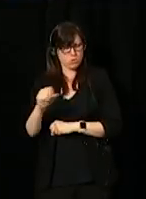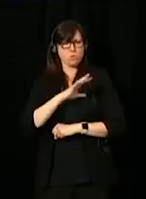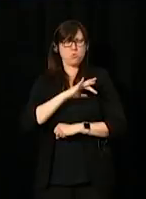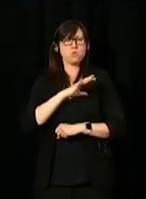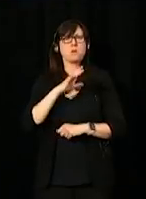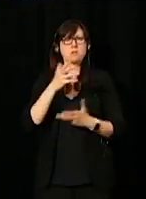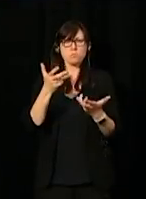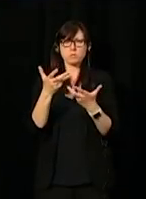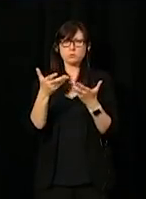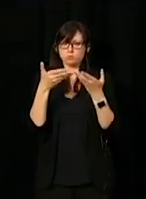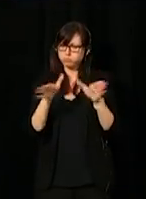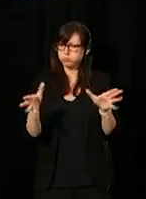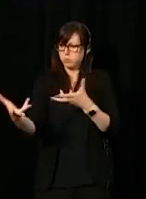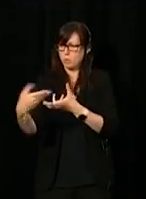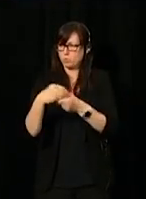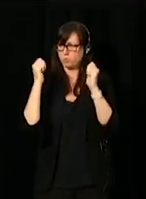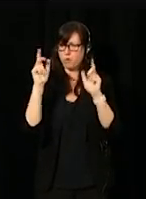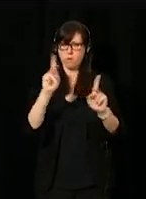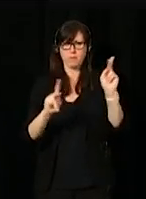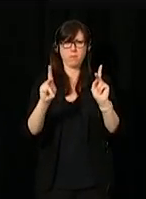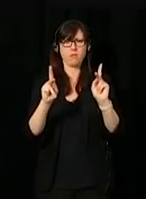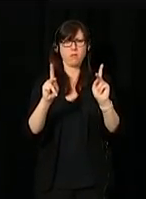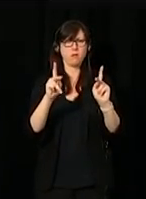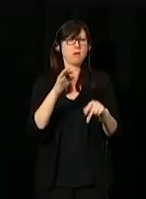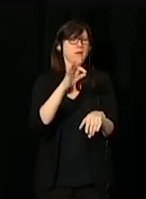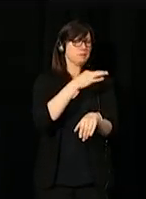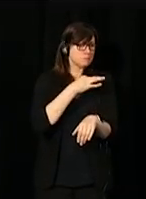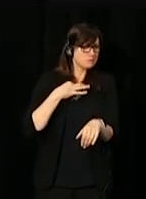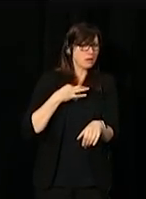which seeks to include everybody, all our employees with disabilities or not.